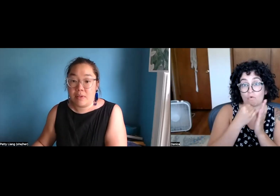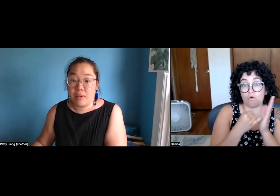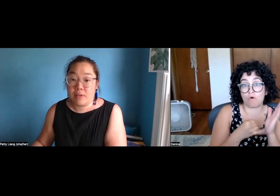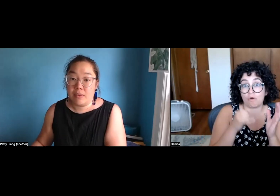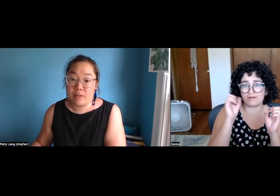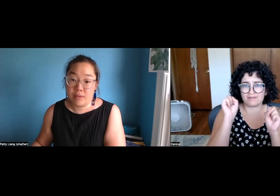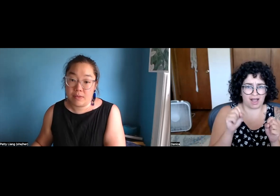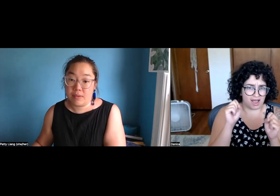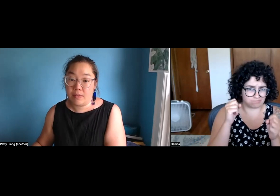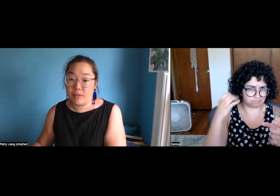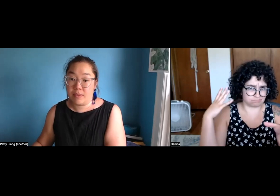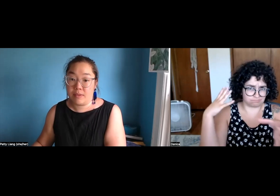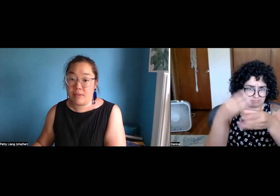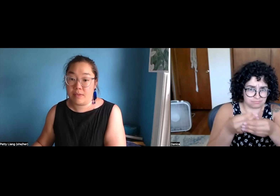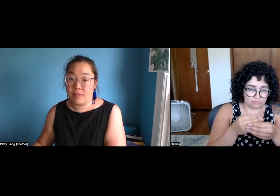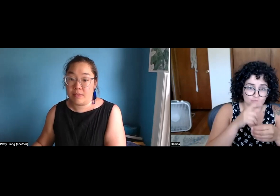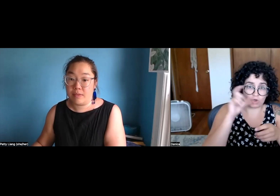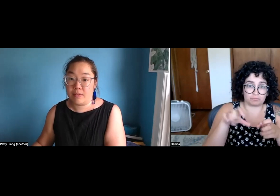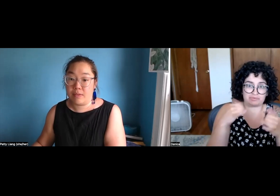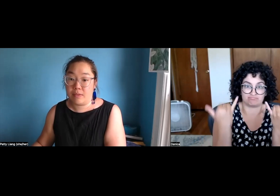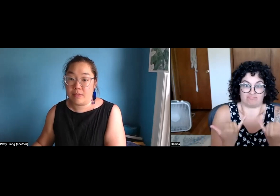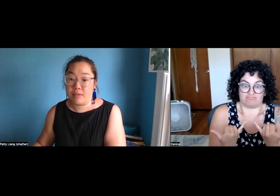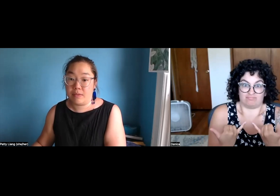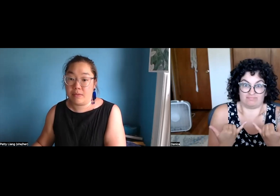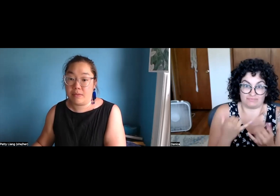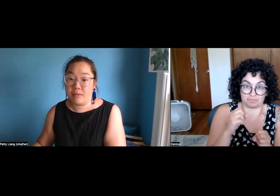I'm sorry - you identify as a member of the BIPOC community, and in the Deaf community.